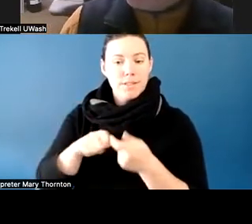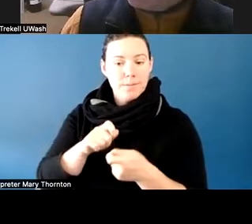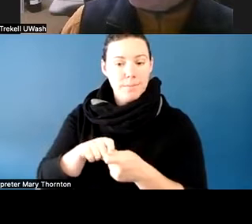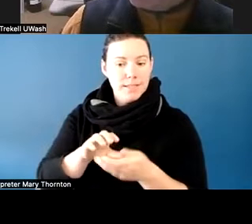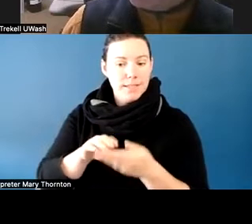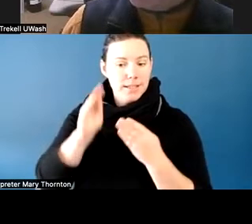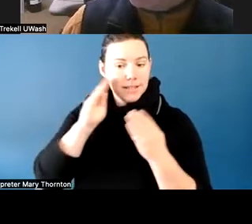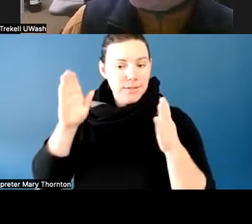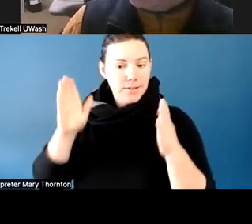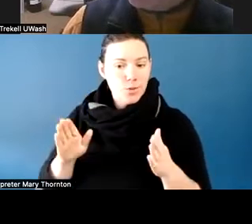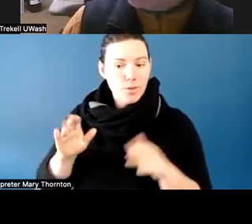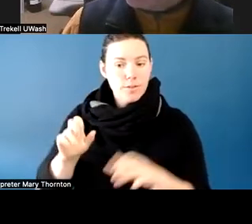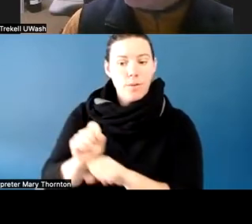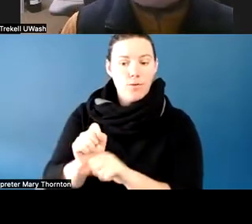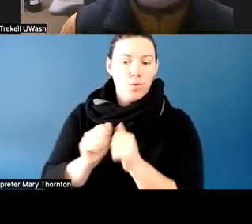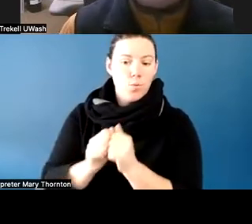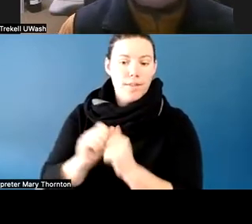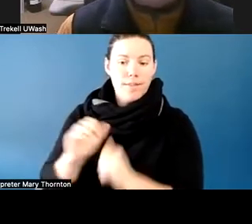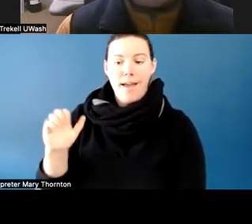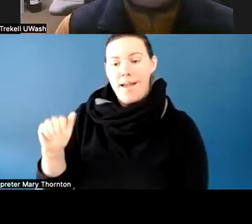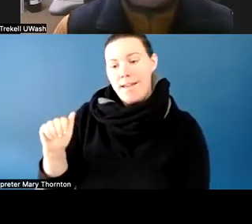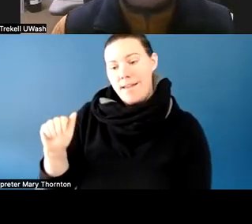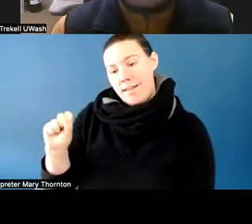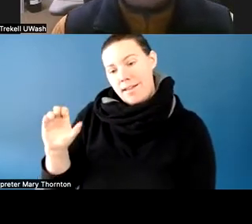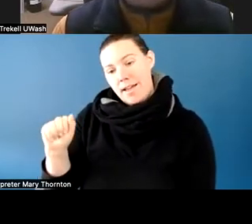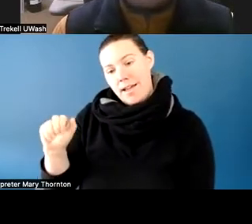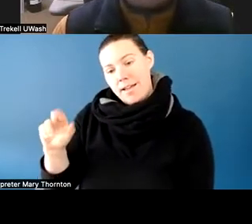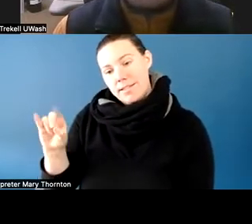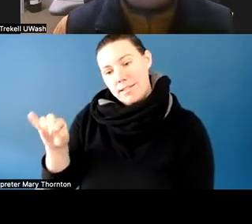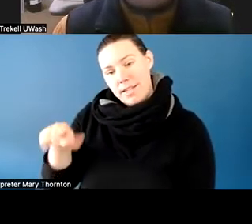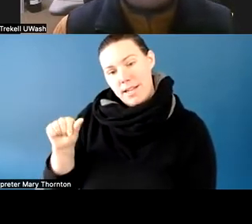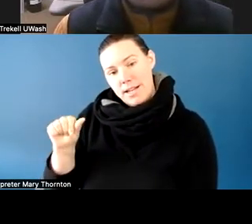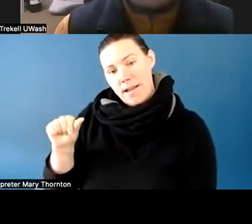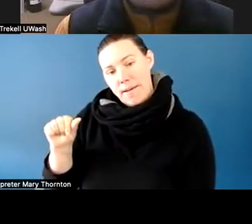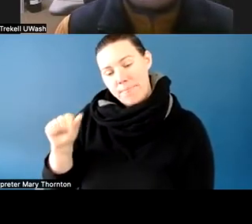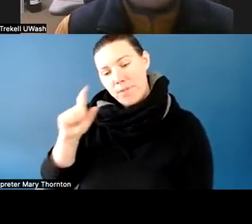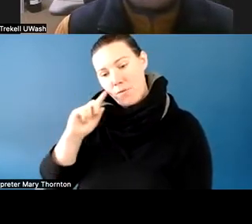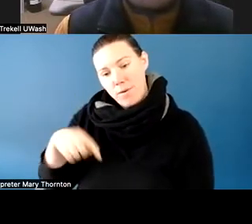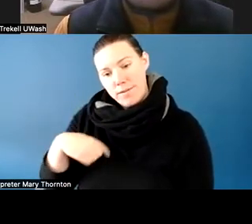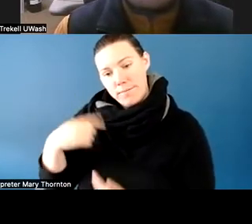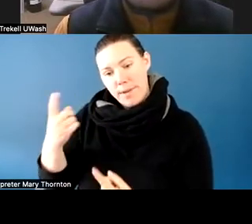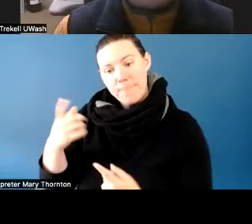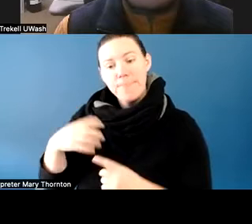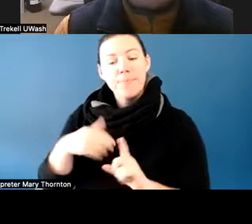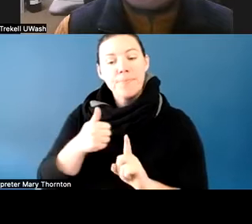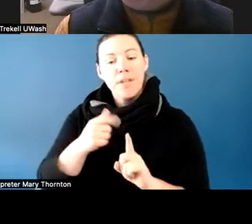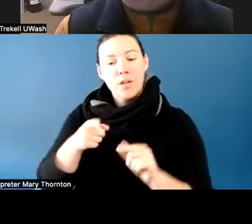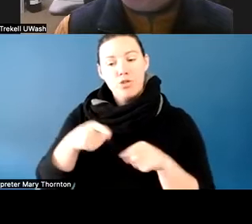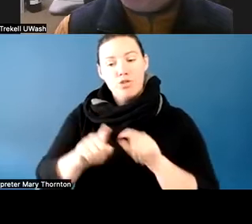been working with at Cascadia since fall quarter every day now During the fall quarter, I got reports